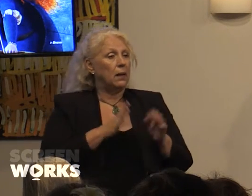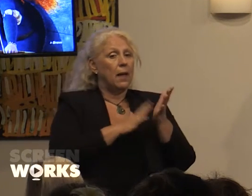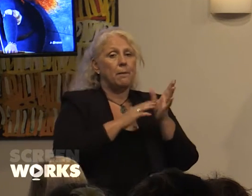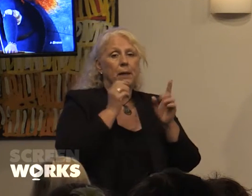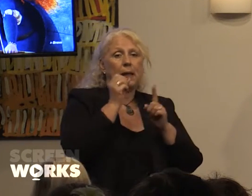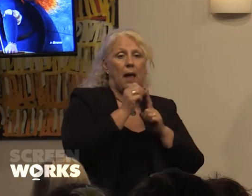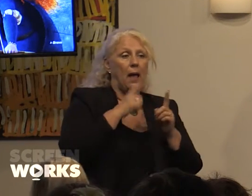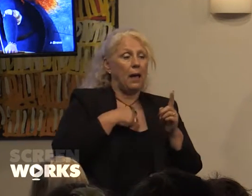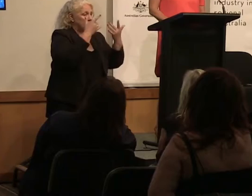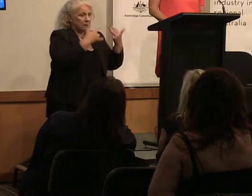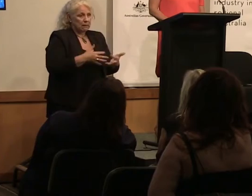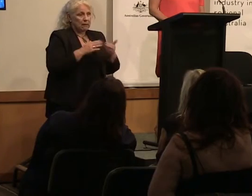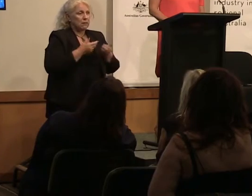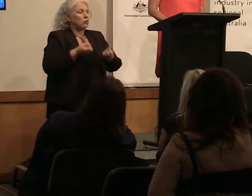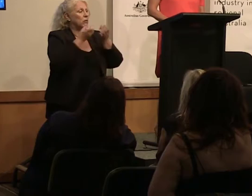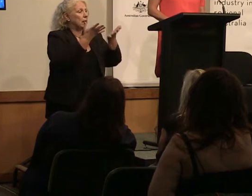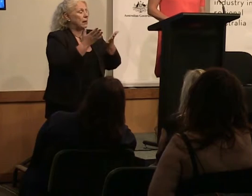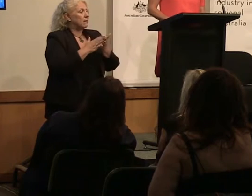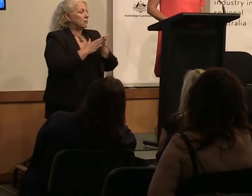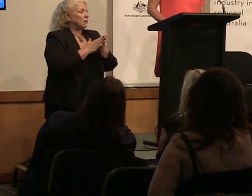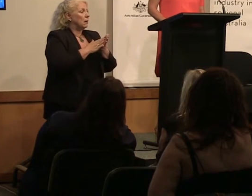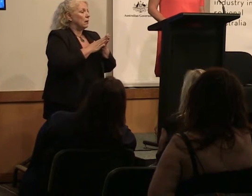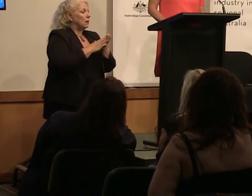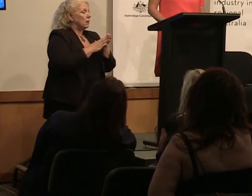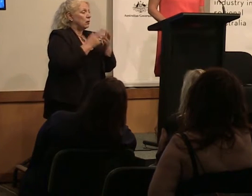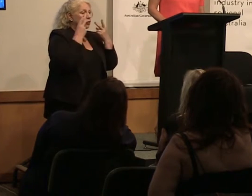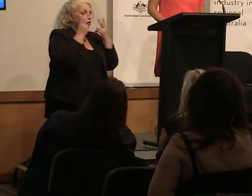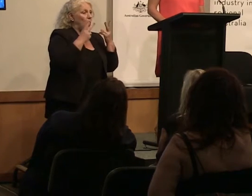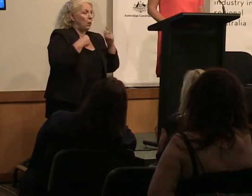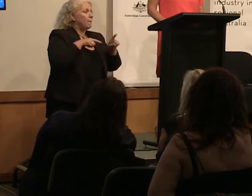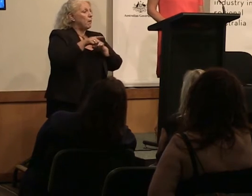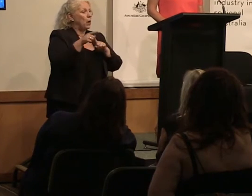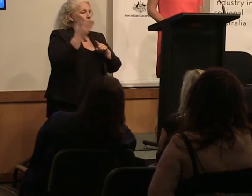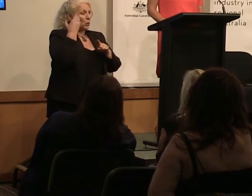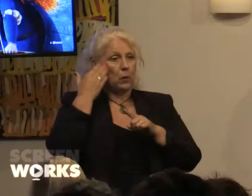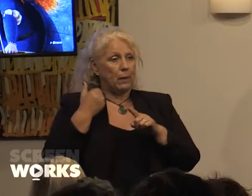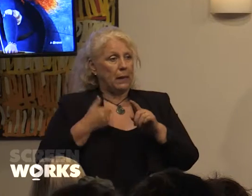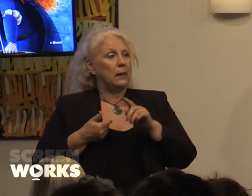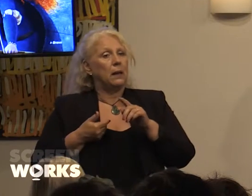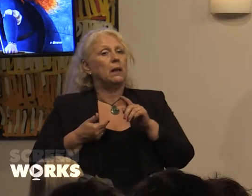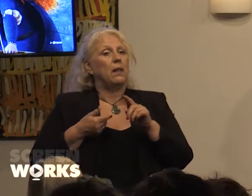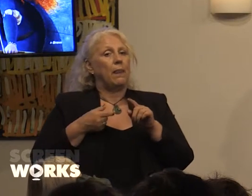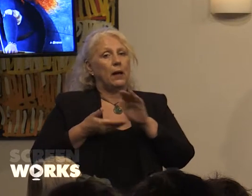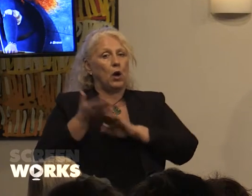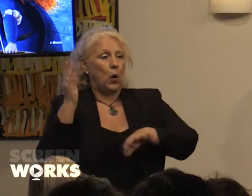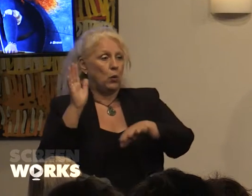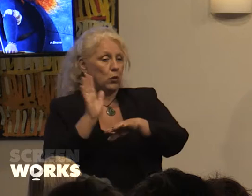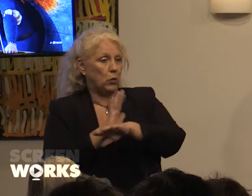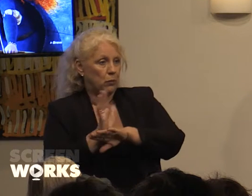released in March 2014 showed that the majority of people who go to movies are women: 52%. But we're seeing stories about men